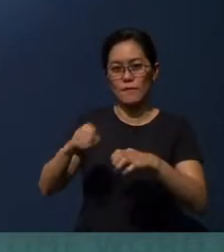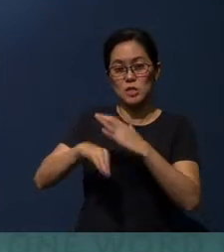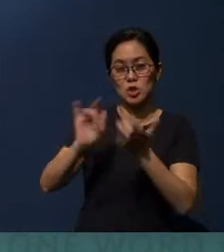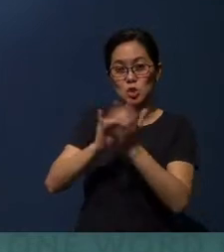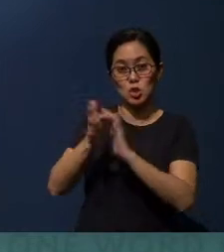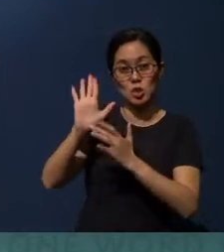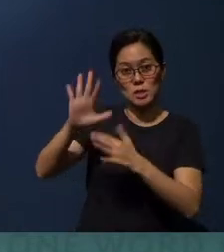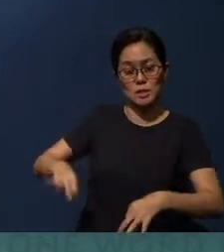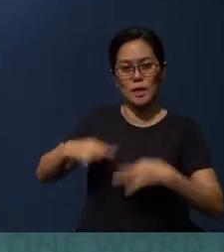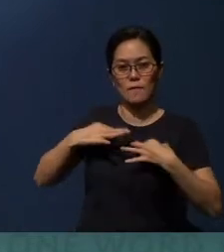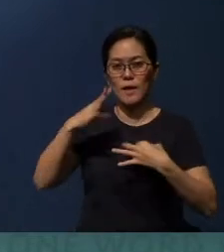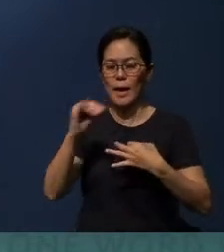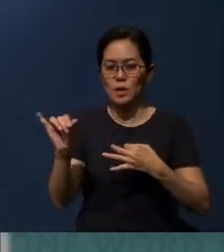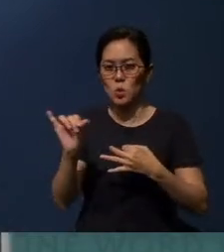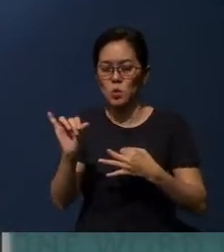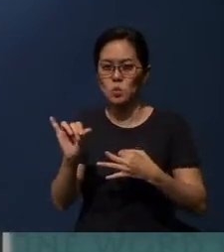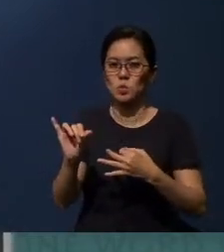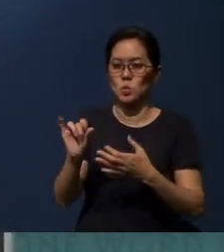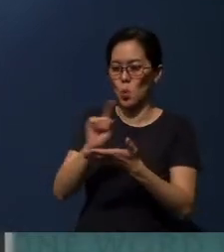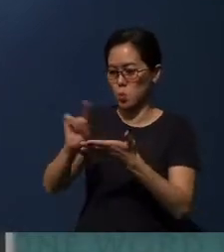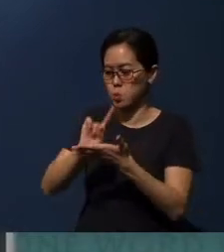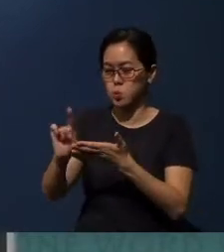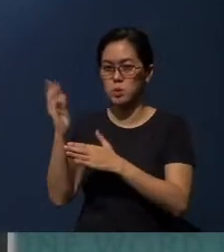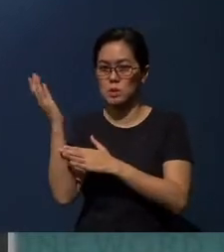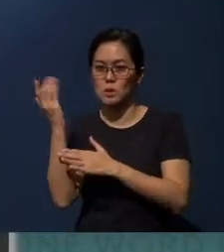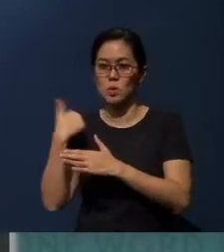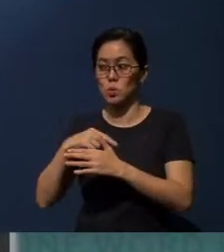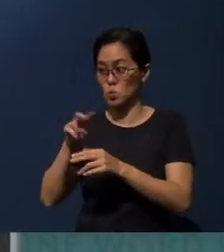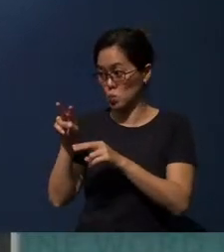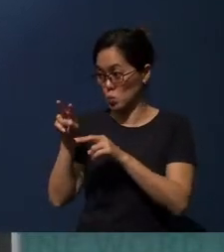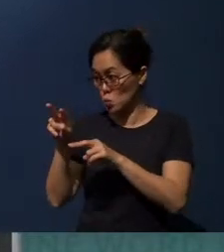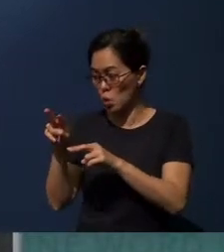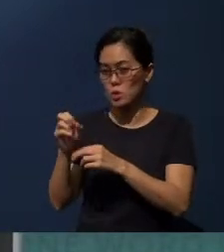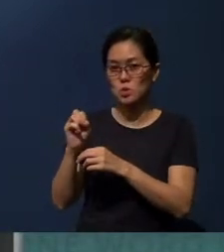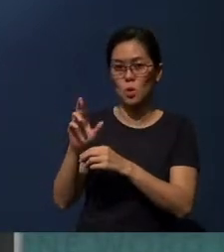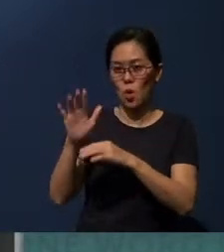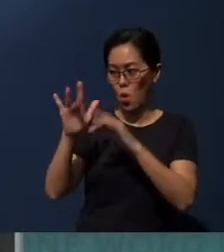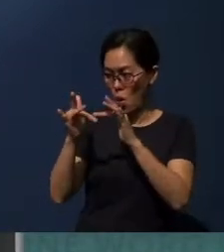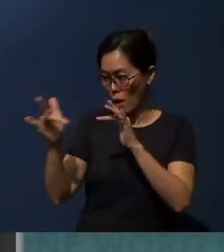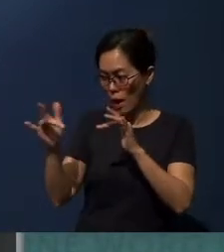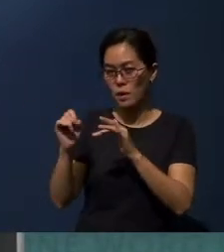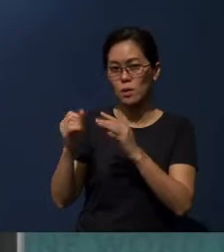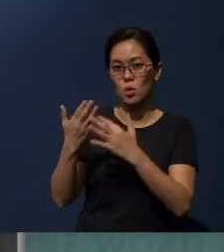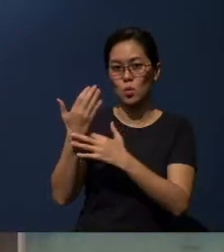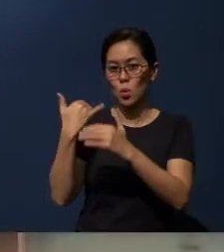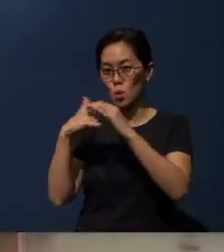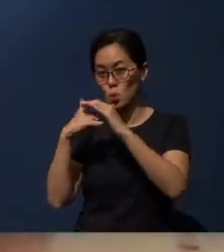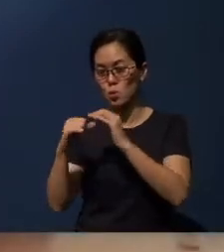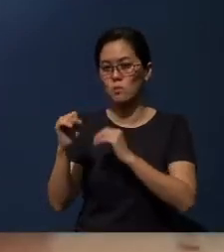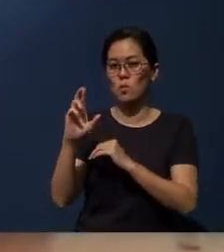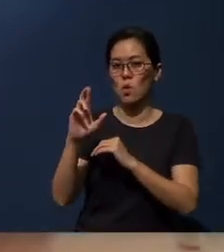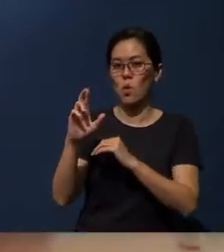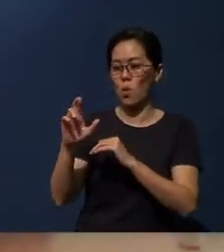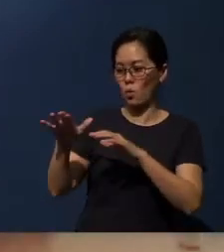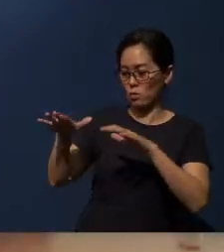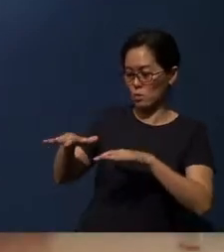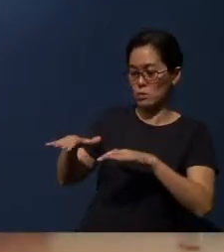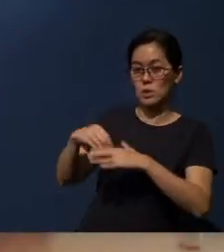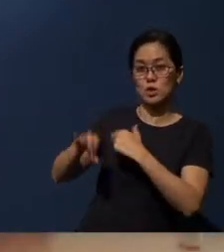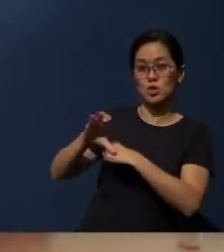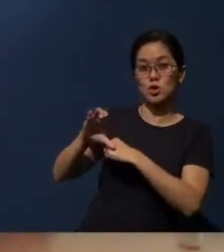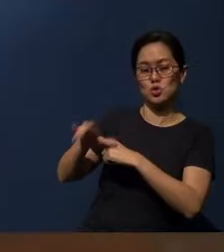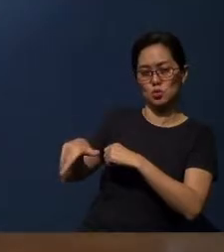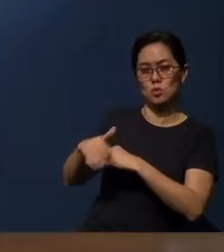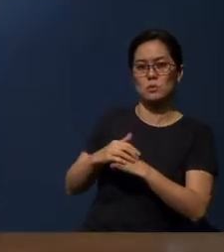Also a weekly sermon which you can watch online through YouTube or on-site in the church premises.